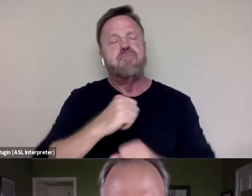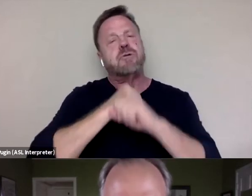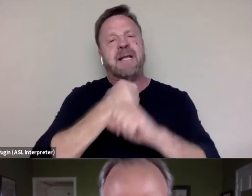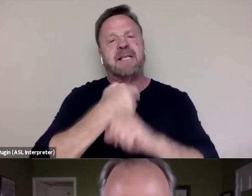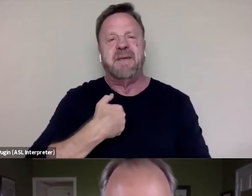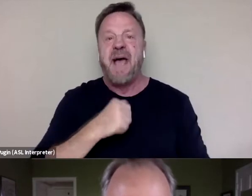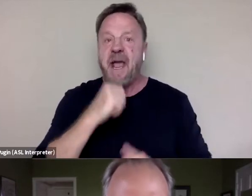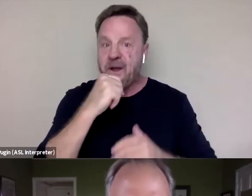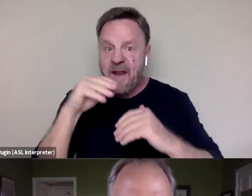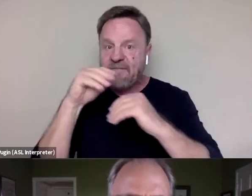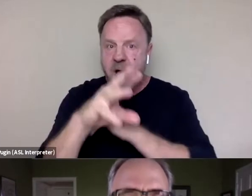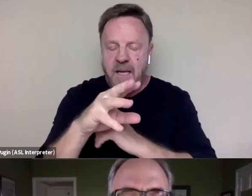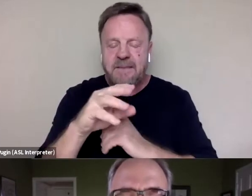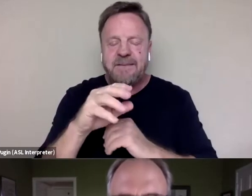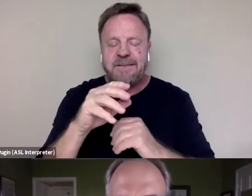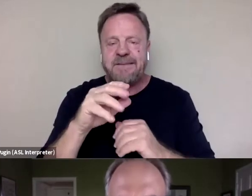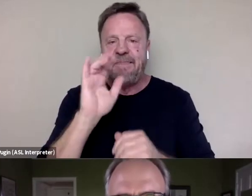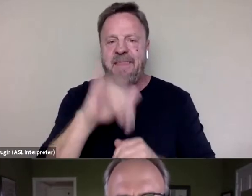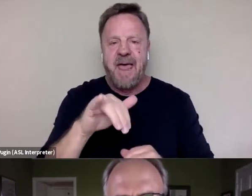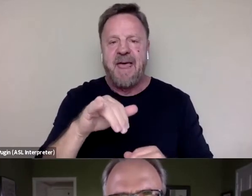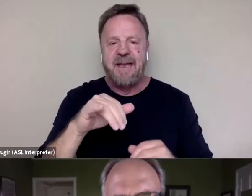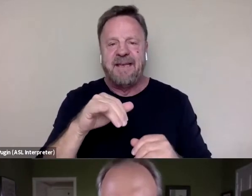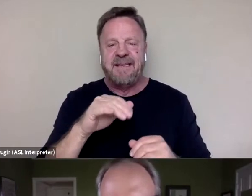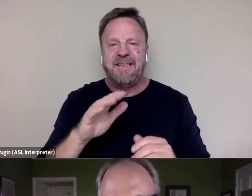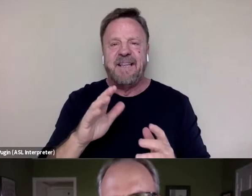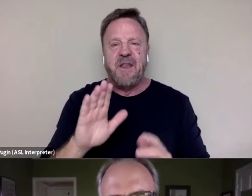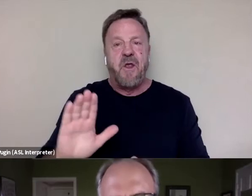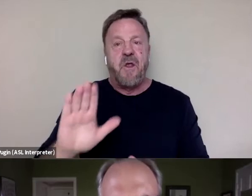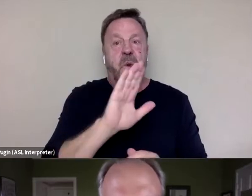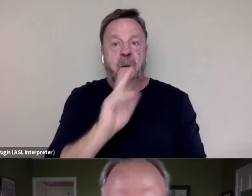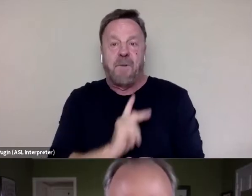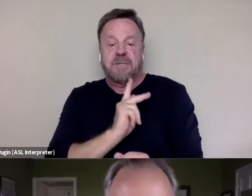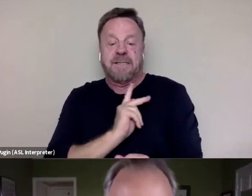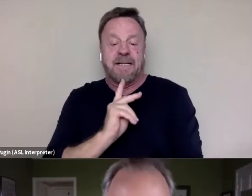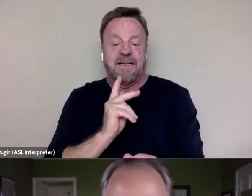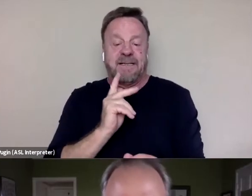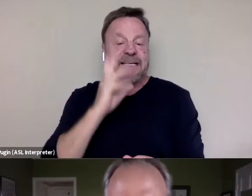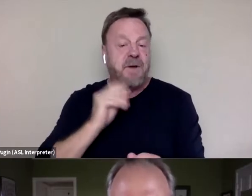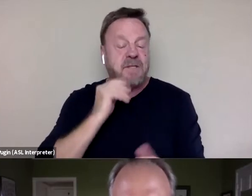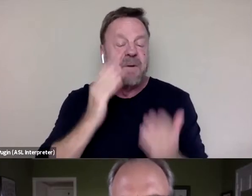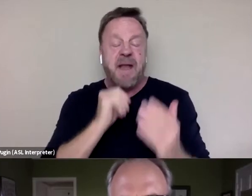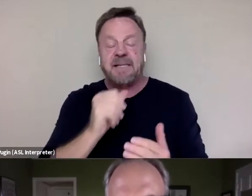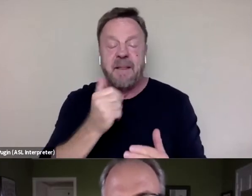in terms of one's personal experiences that maybe that's not the best possible way to perceive with one's life.